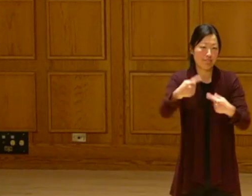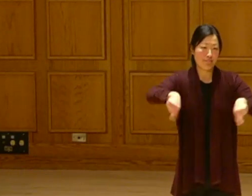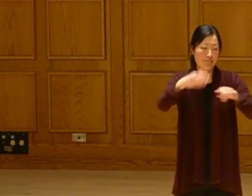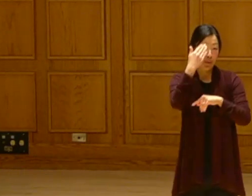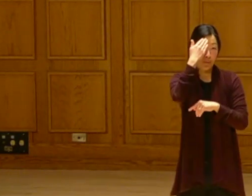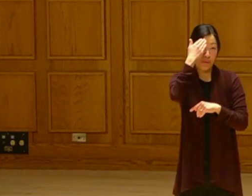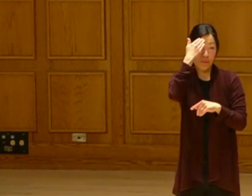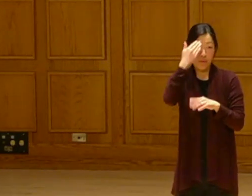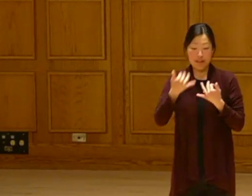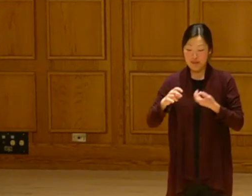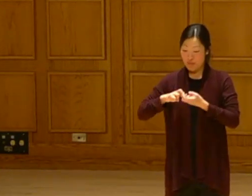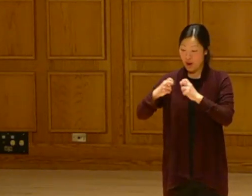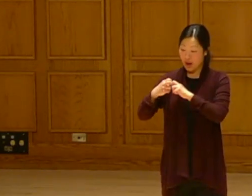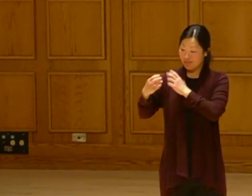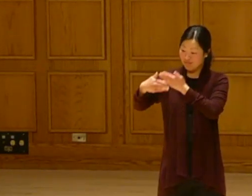Climate change and climate chaos.